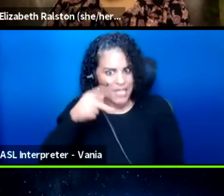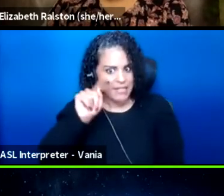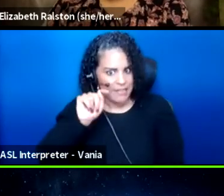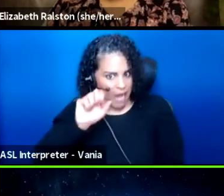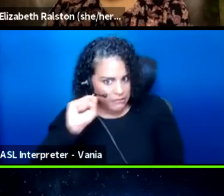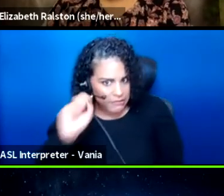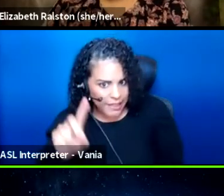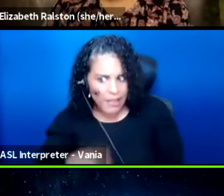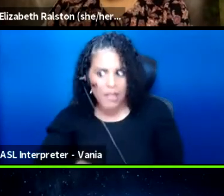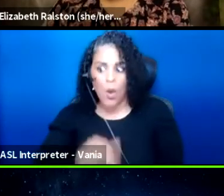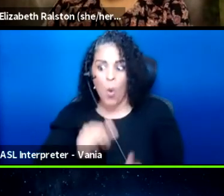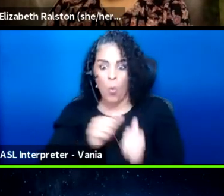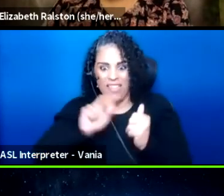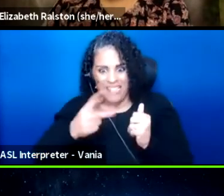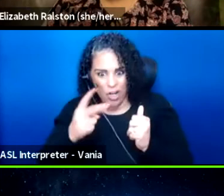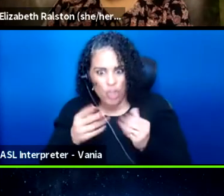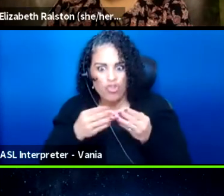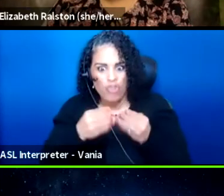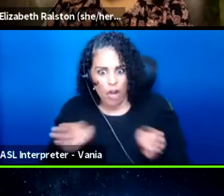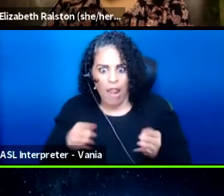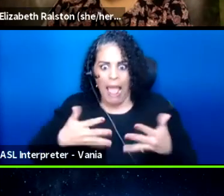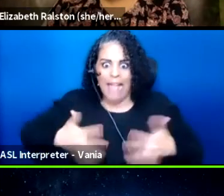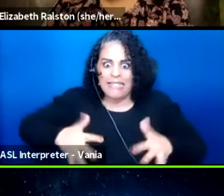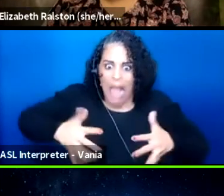with secondary generalized anxiety disorder